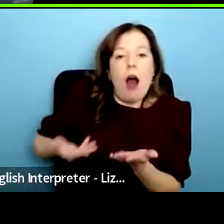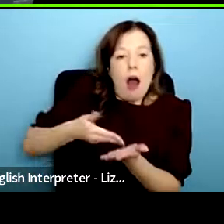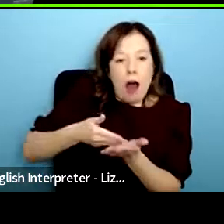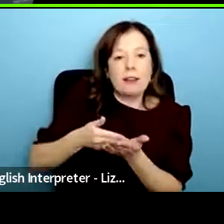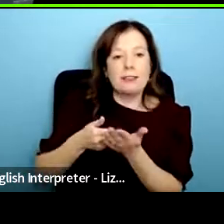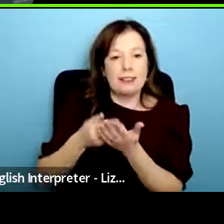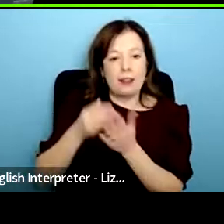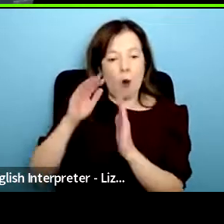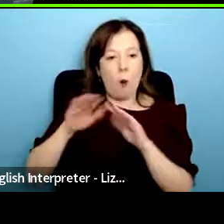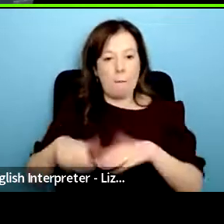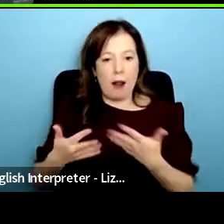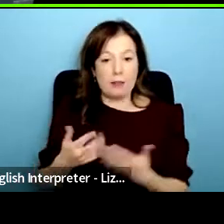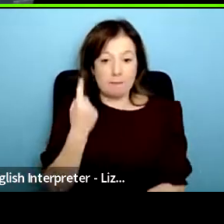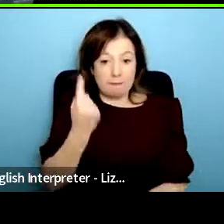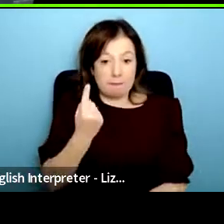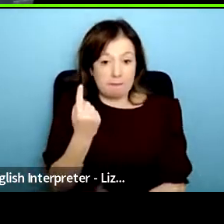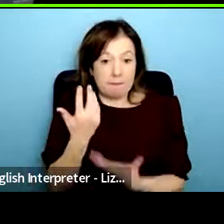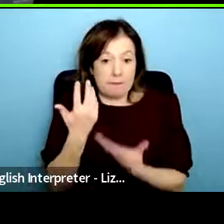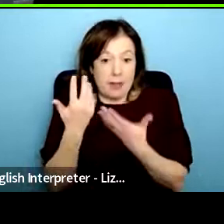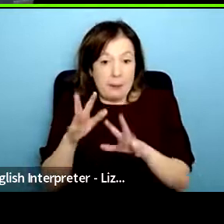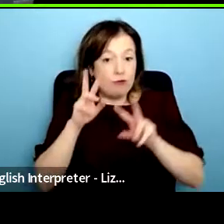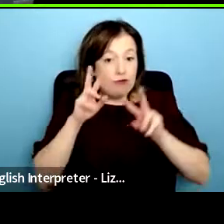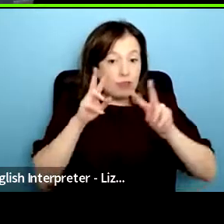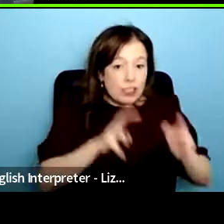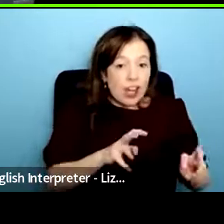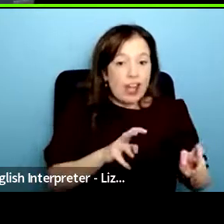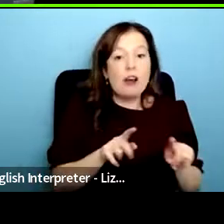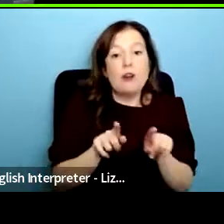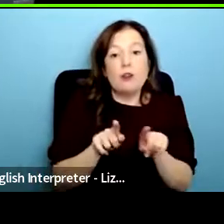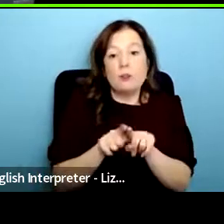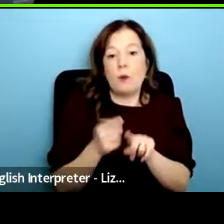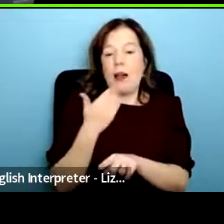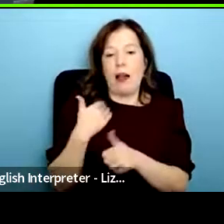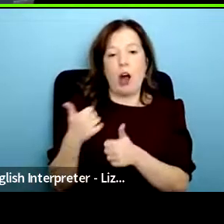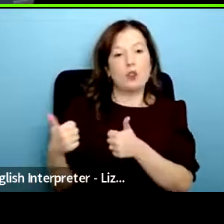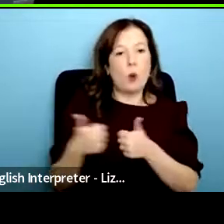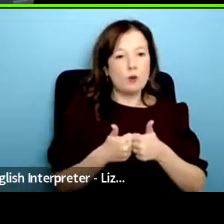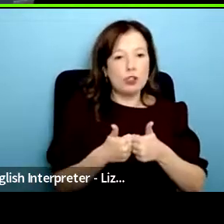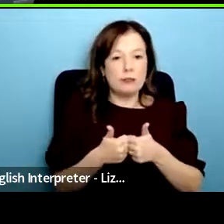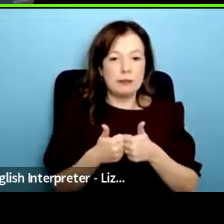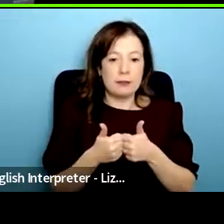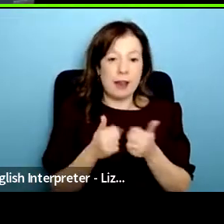NSUN and more recently as an NSUN associate she's also supported the delivery of nsun's covid-19